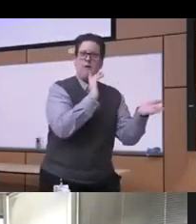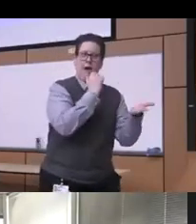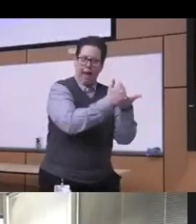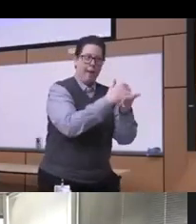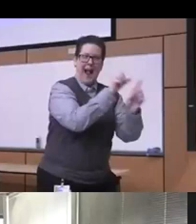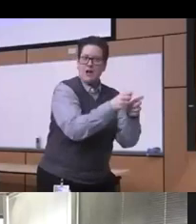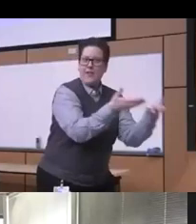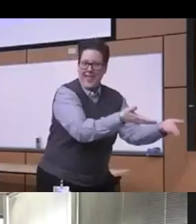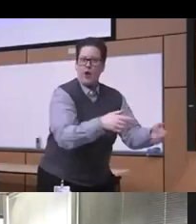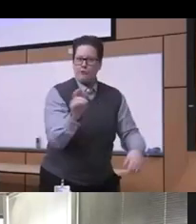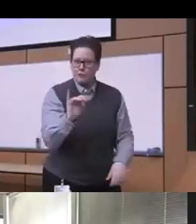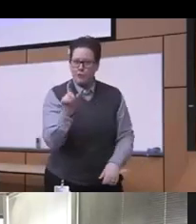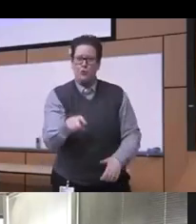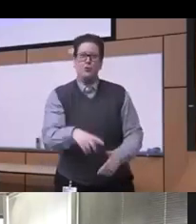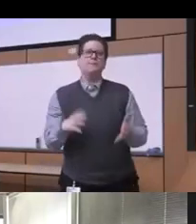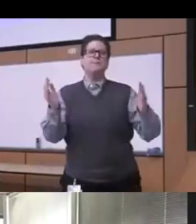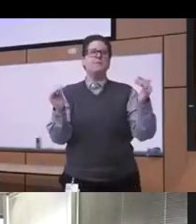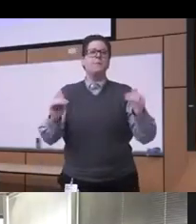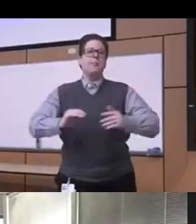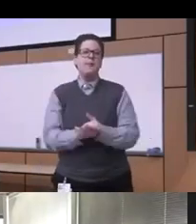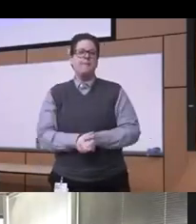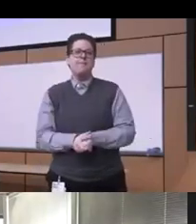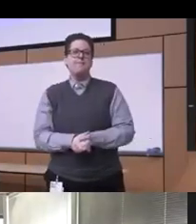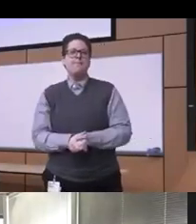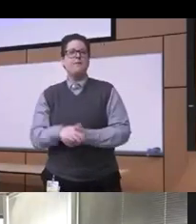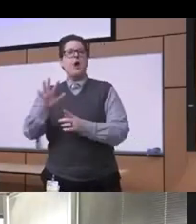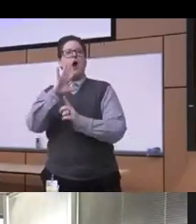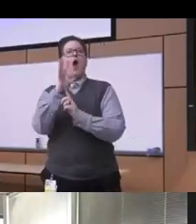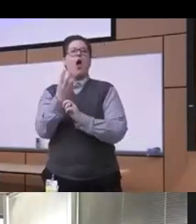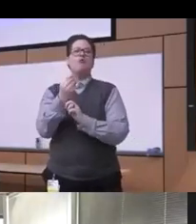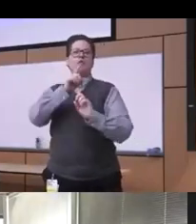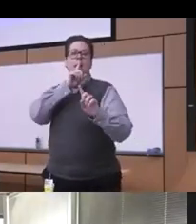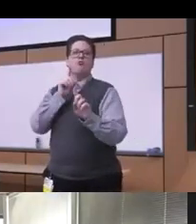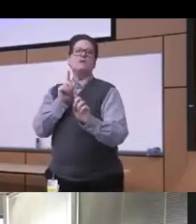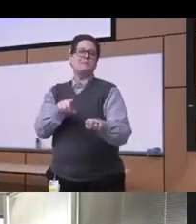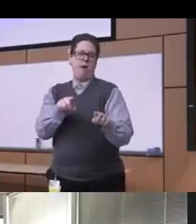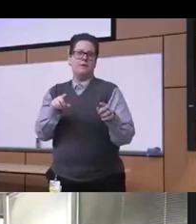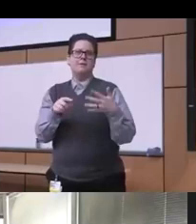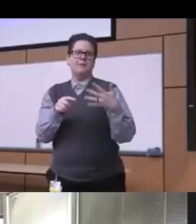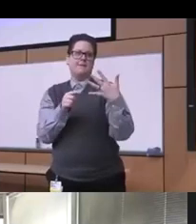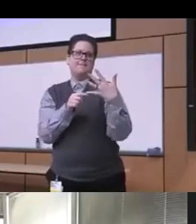two things when we're talking about cultural culturally responsive evidence-based treatments